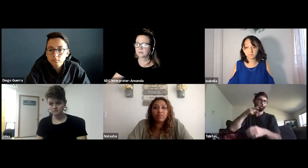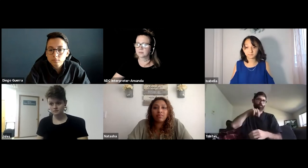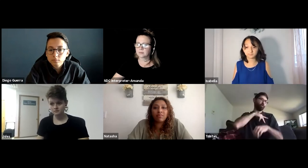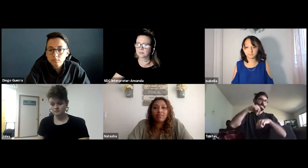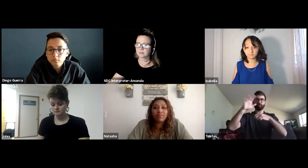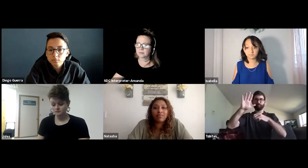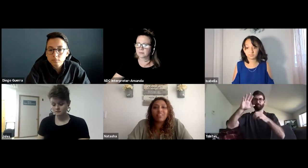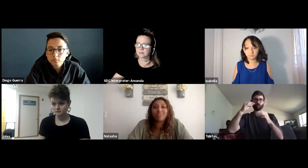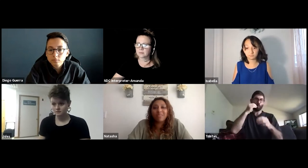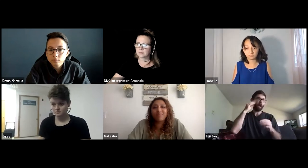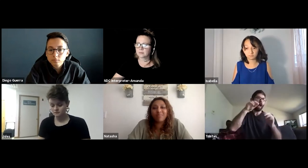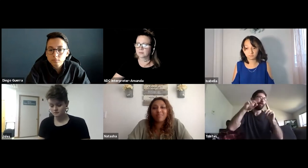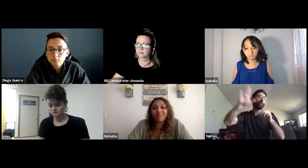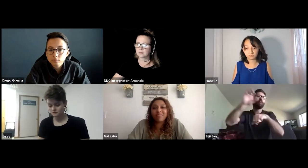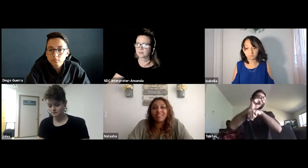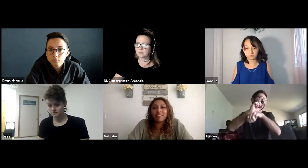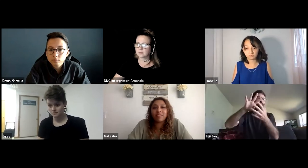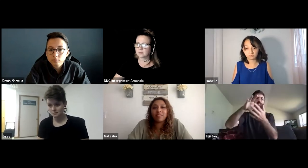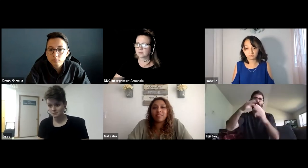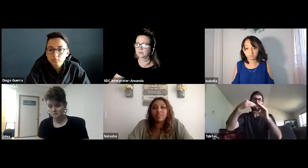Of course they had their office at home.